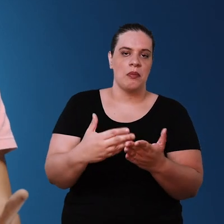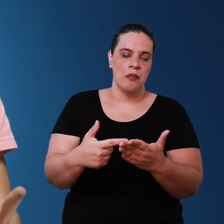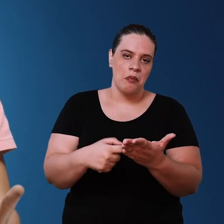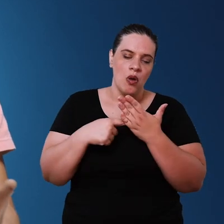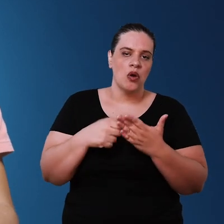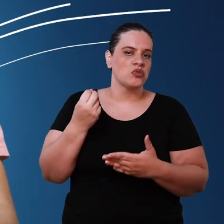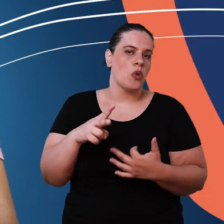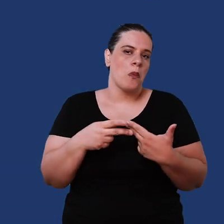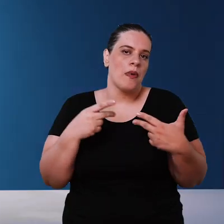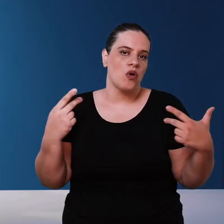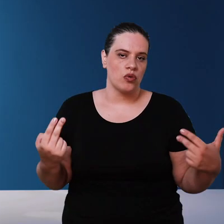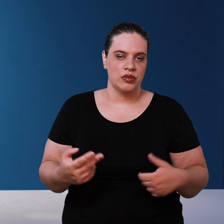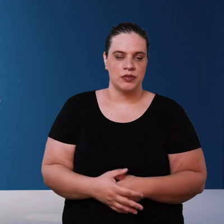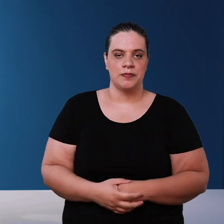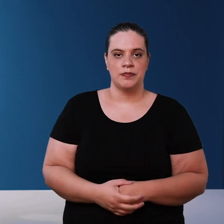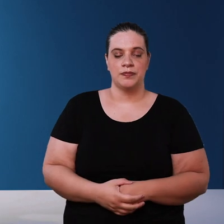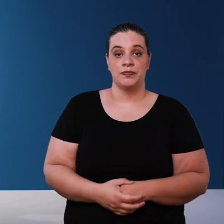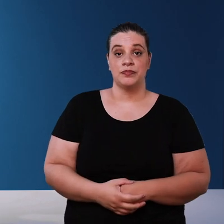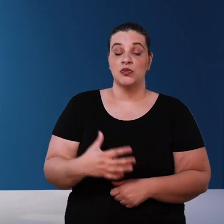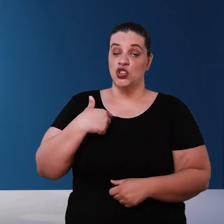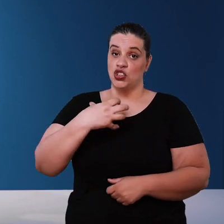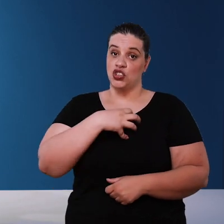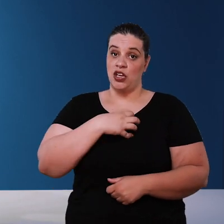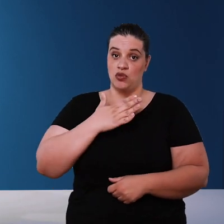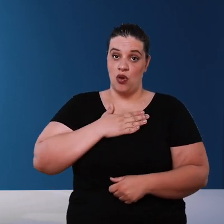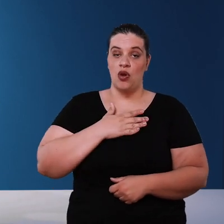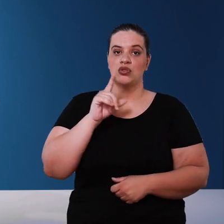or some other device a format that I really like her to place the